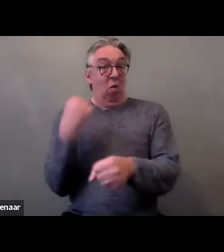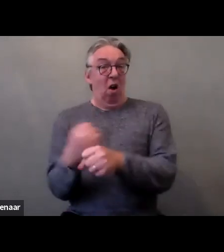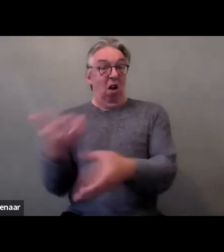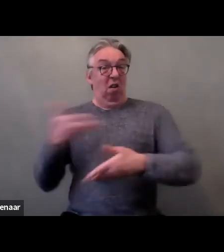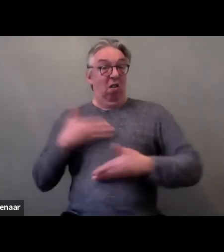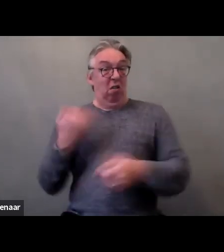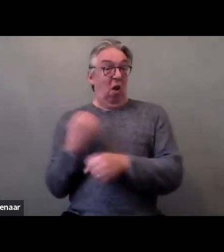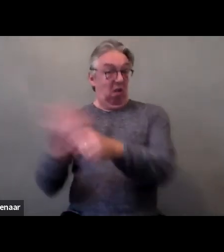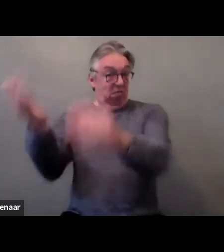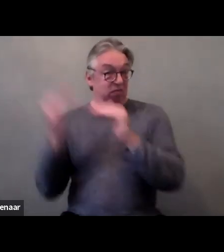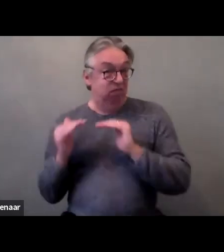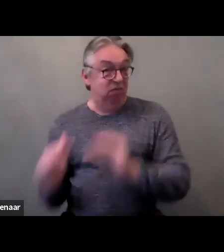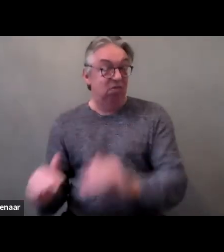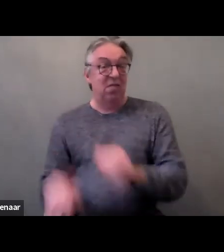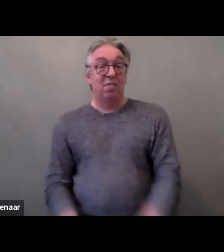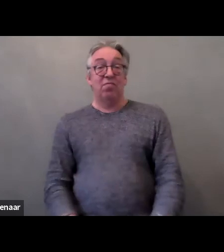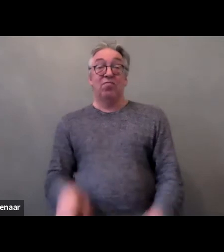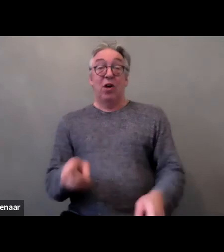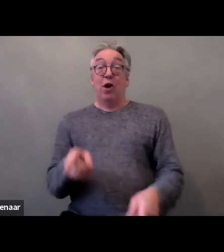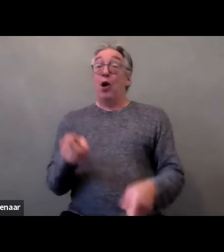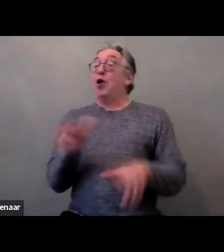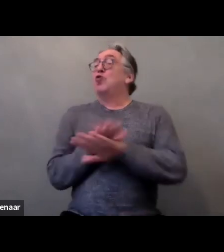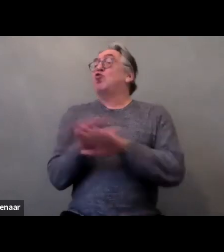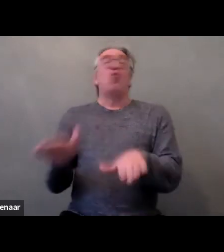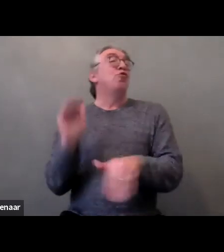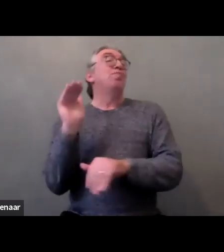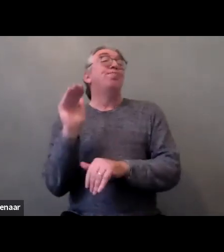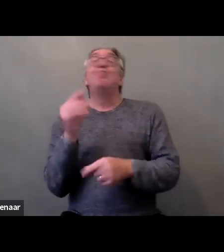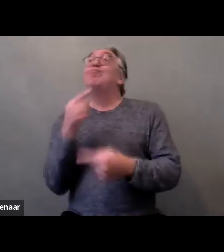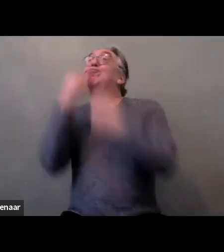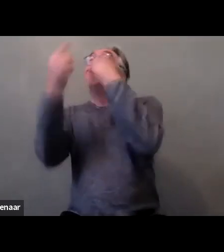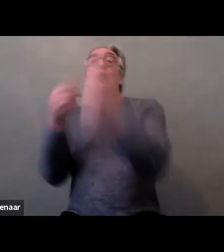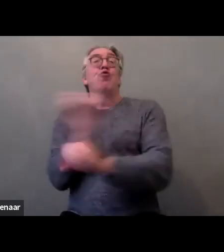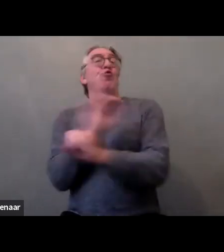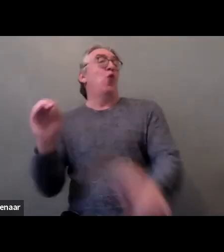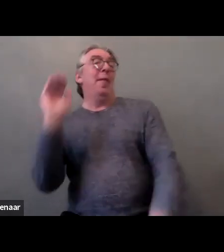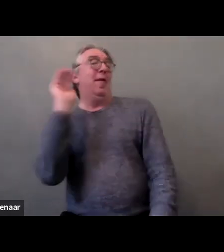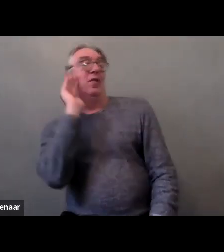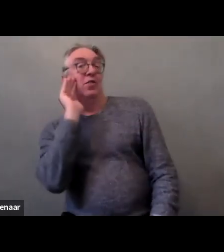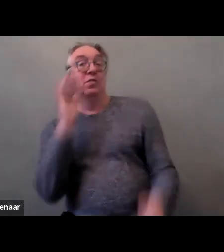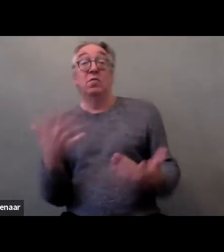not being able the speak up for yourself, getting medication when you don't want to get medication,